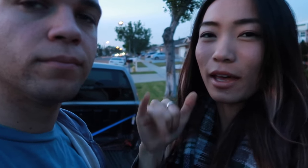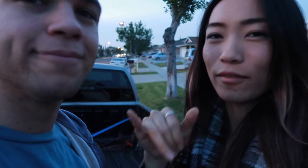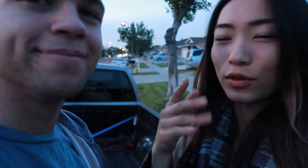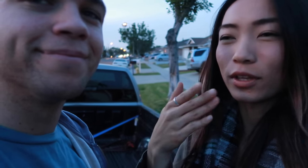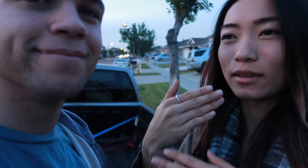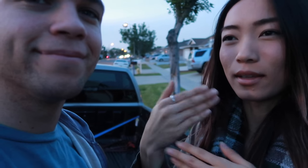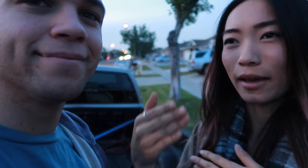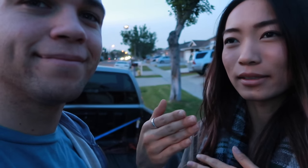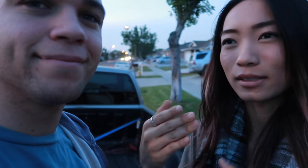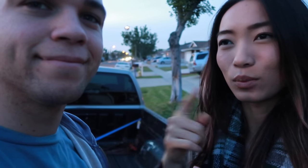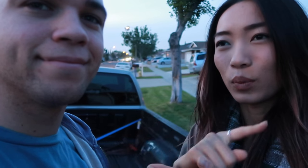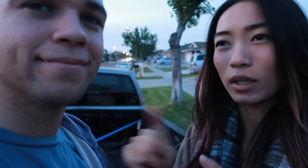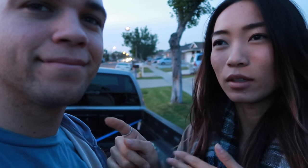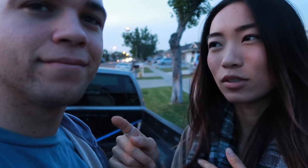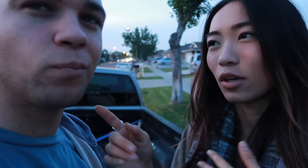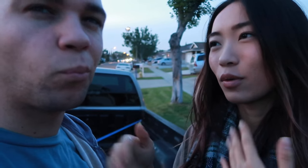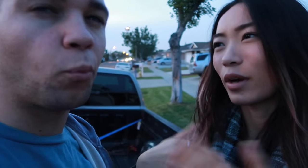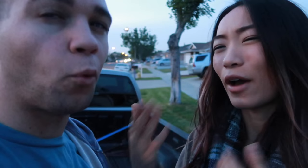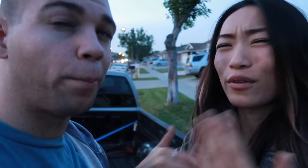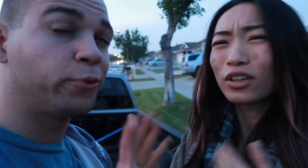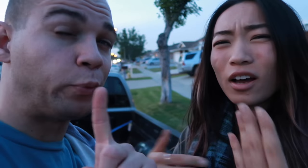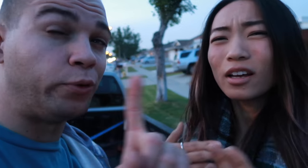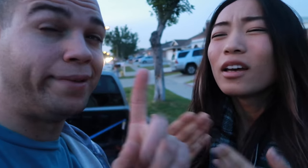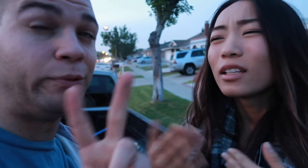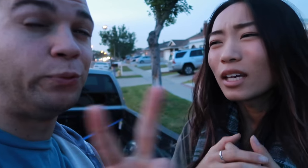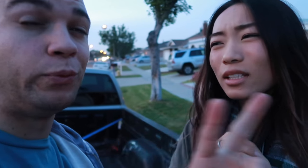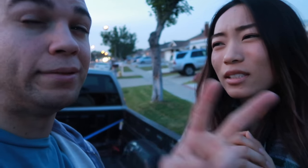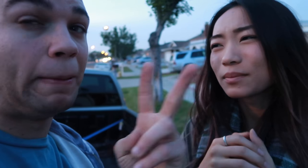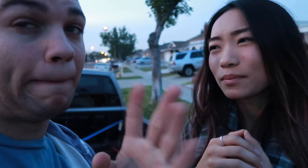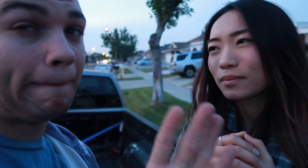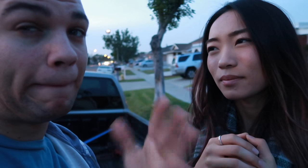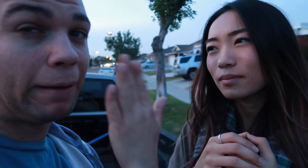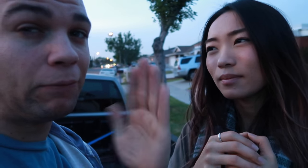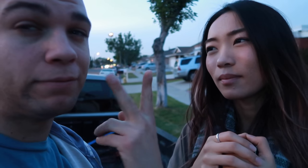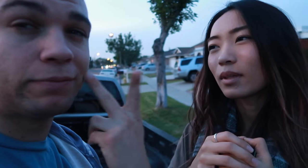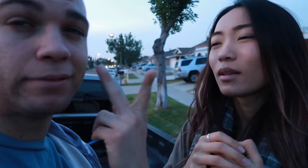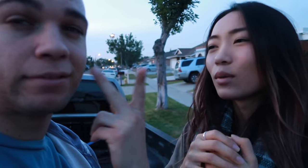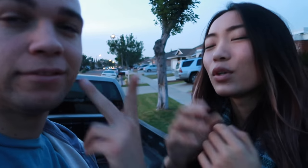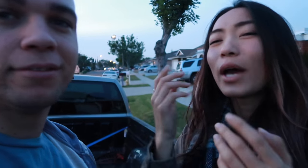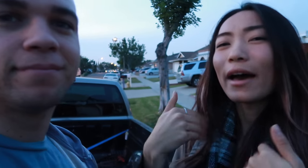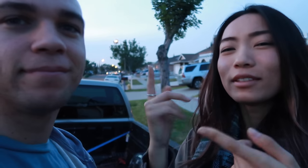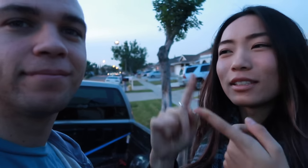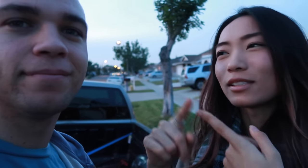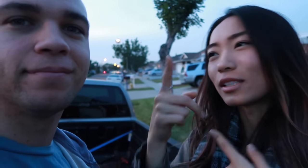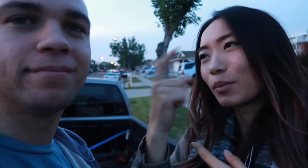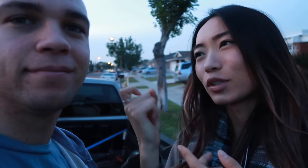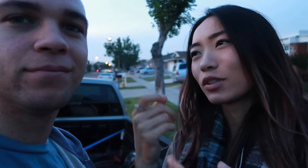that for the next week or so or however long that takes maybe two weeks. well see well you have until summer so